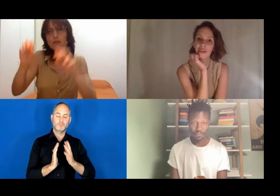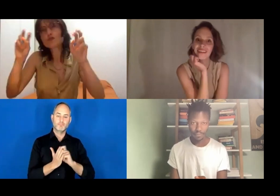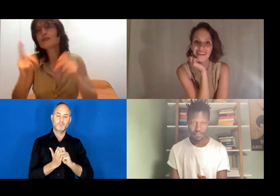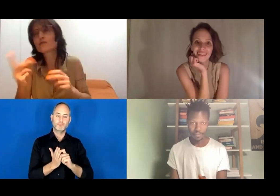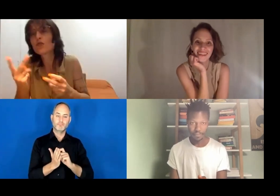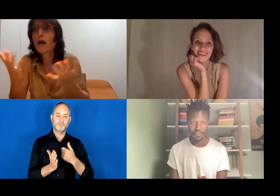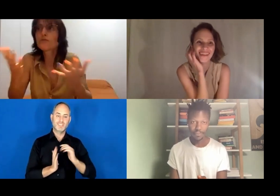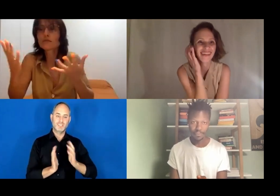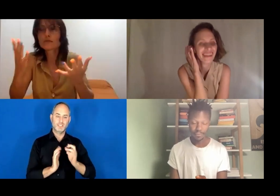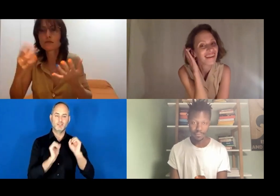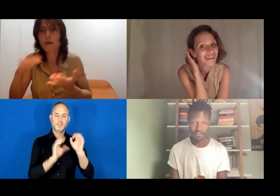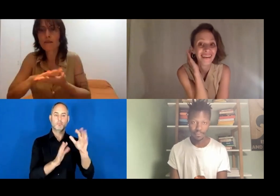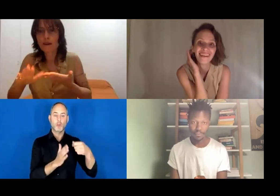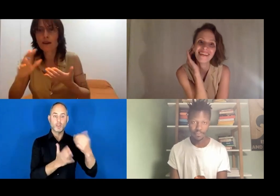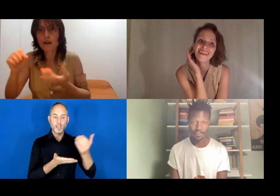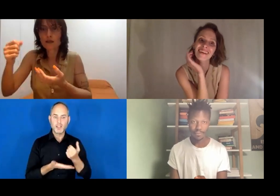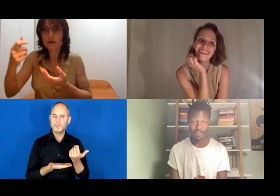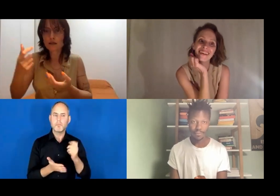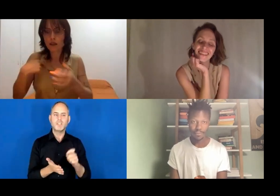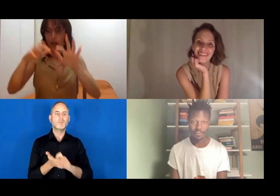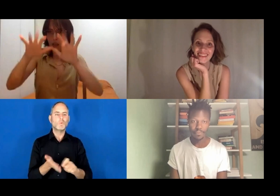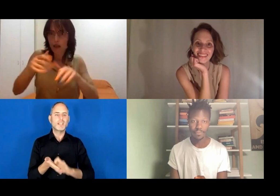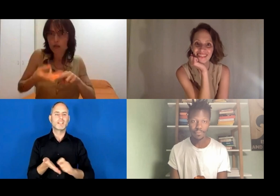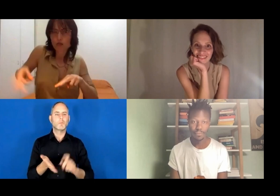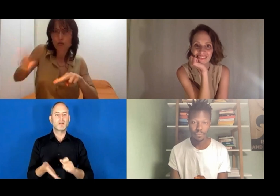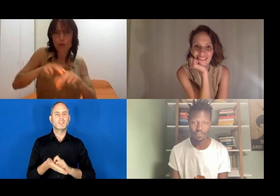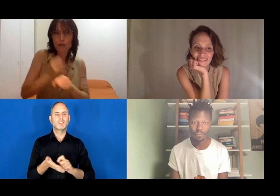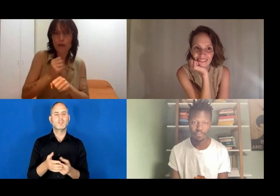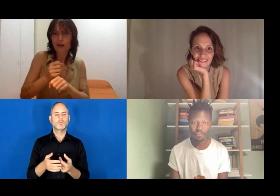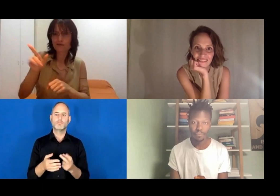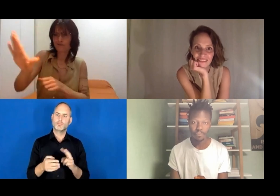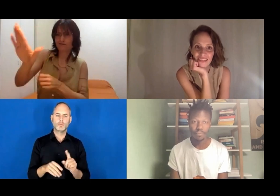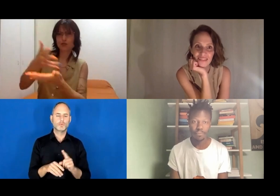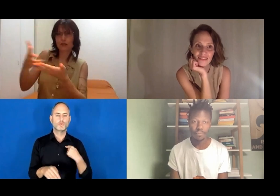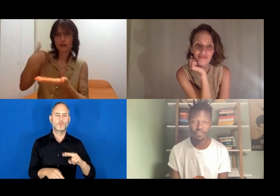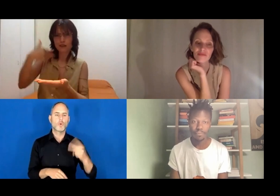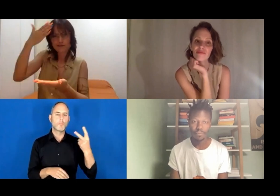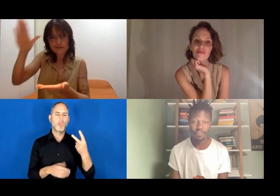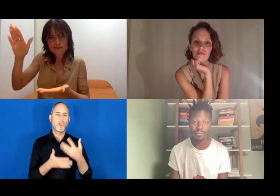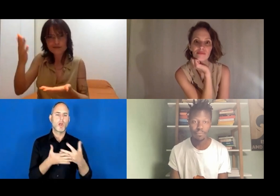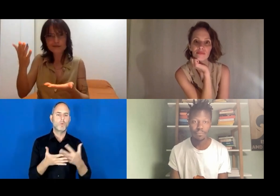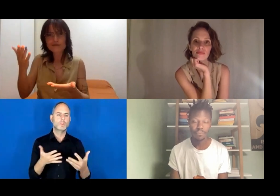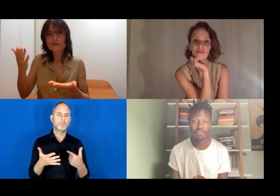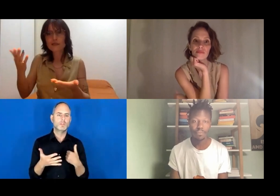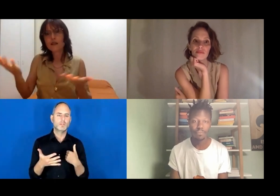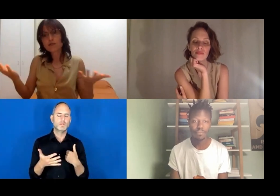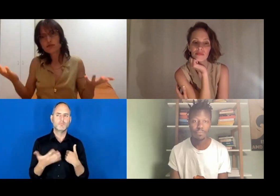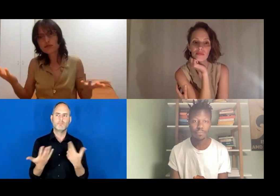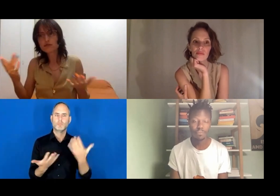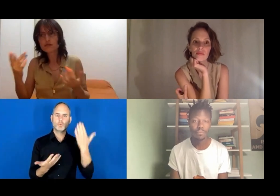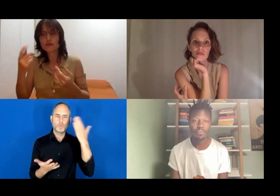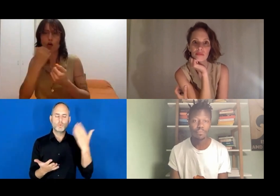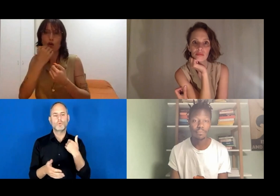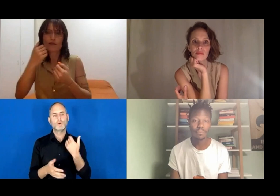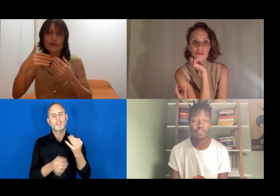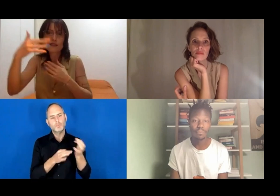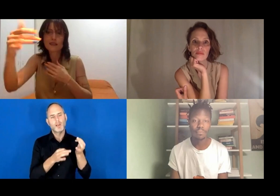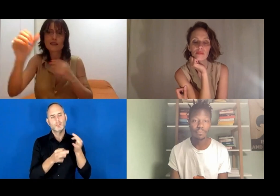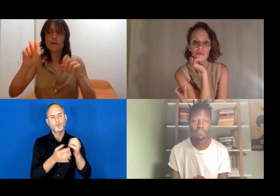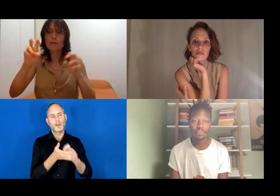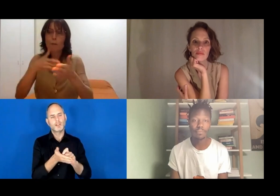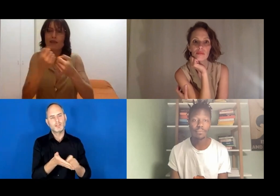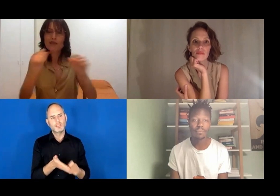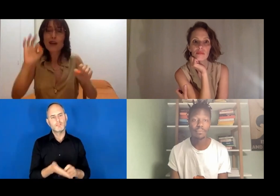All this bureaucracy in a language that I don't know, that is not my own, and then a very special language, too.